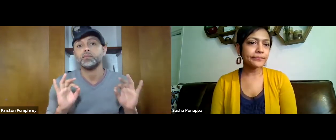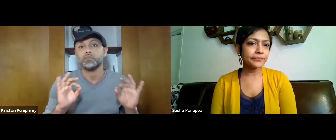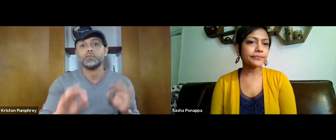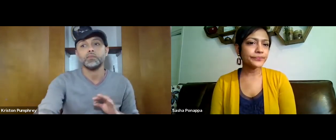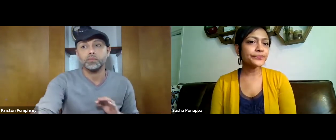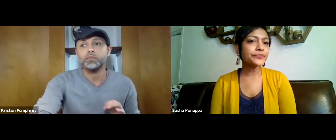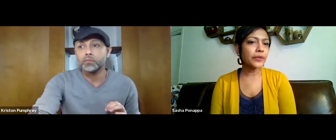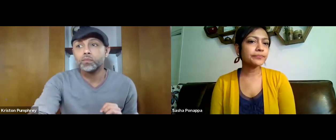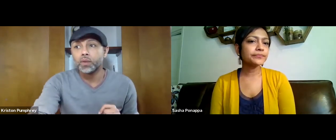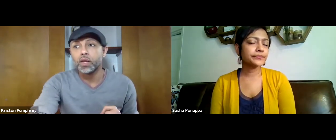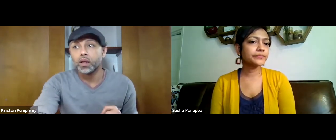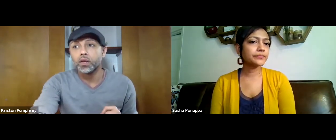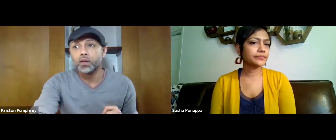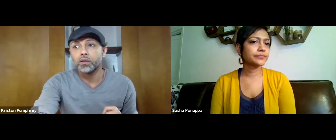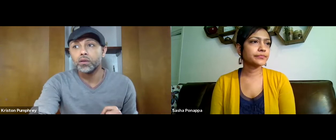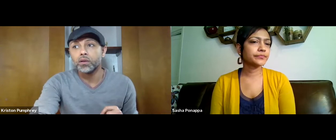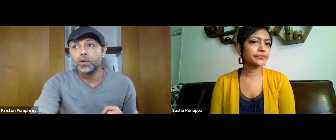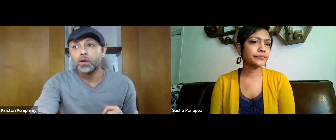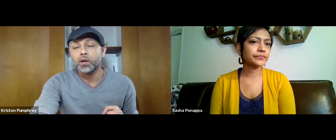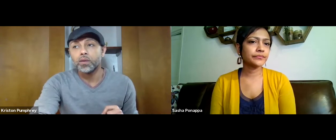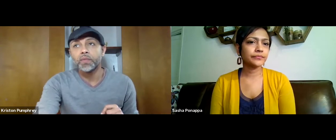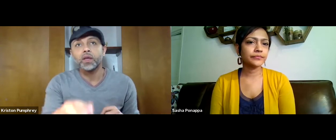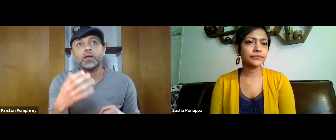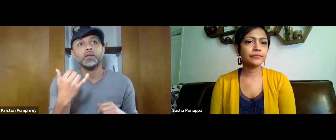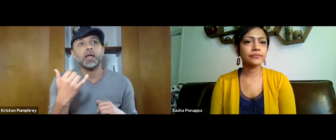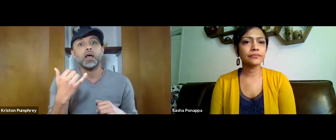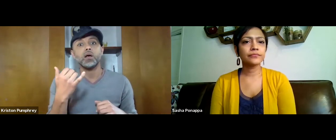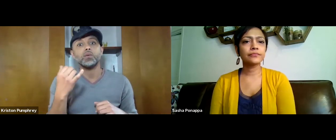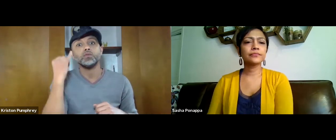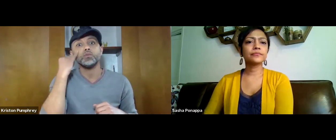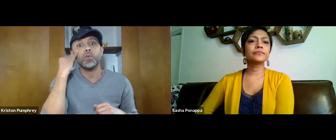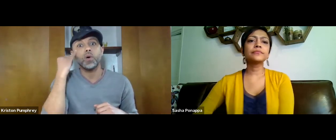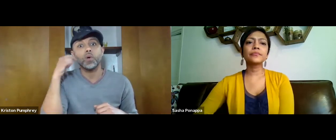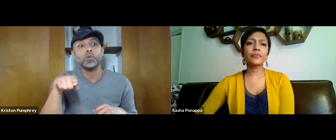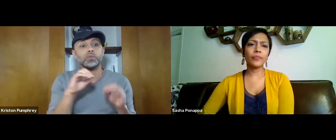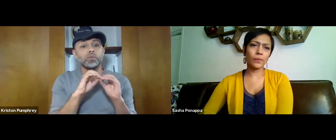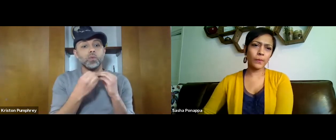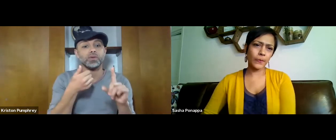as long as you put those funds towards the deaf and hard of hearing individuals in your organization.